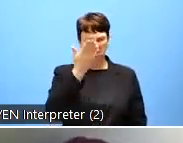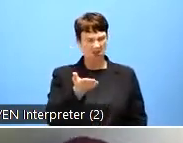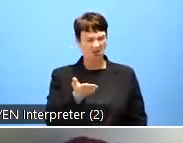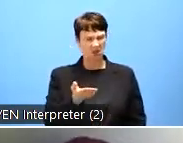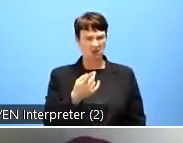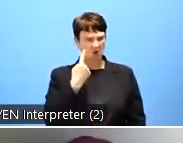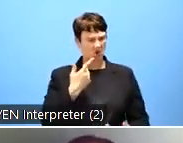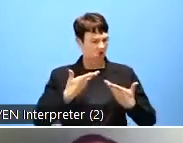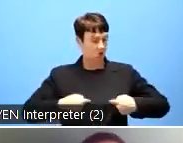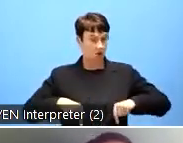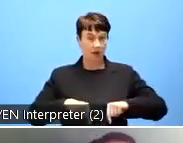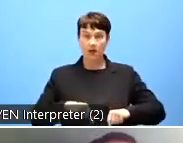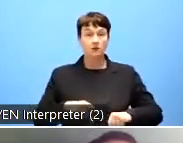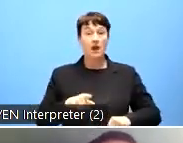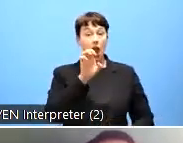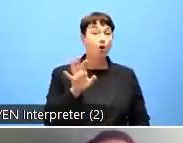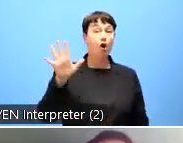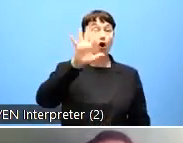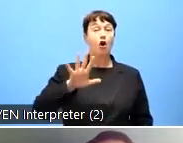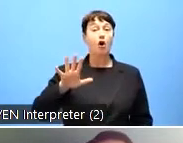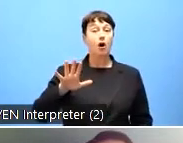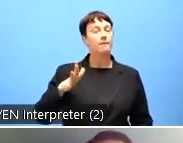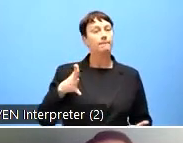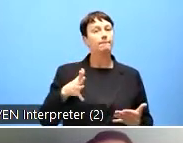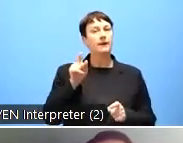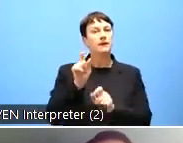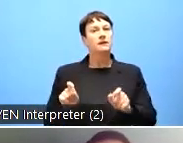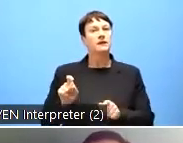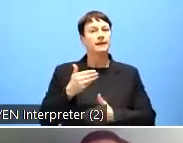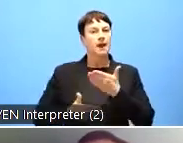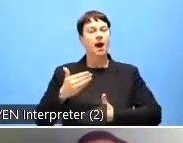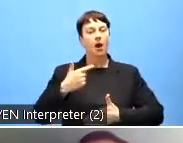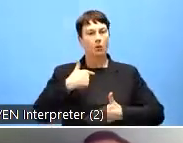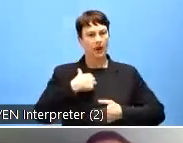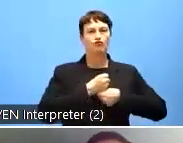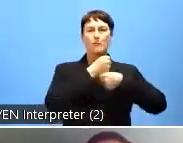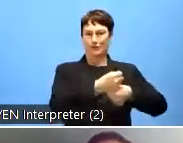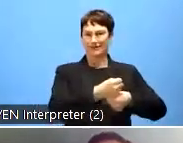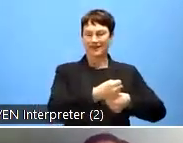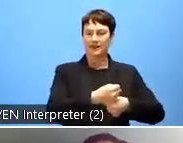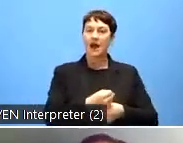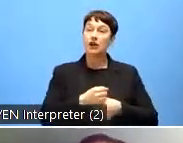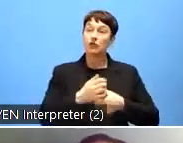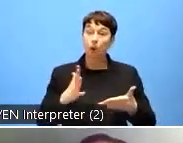at European level, basically, we are an organization of organization representing the full diversity